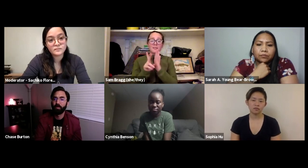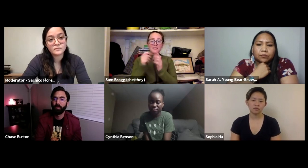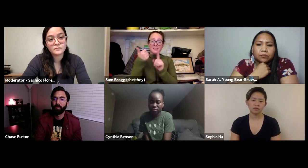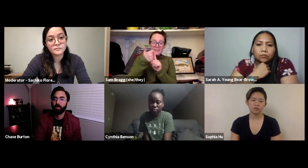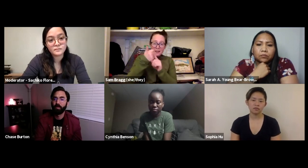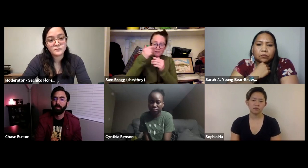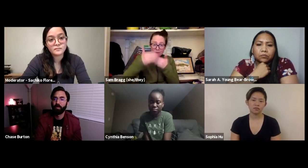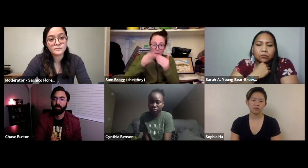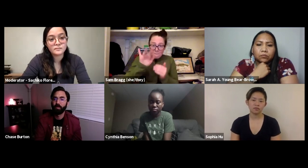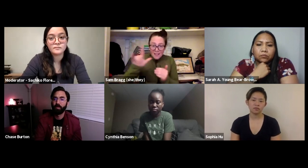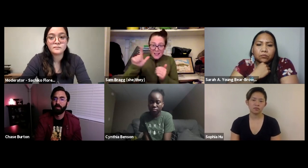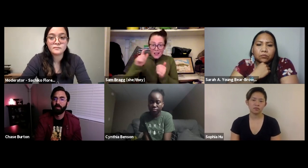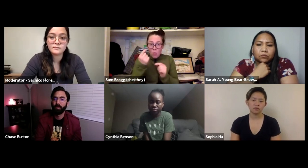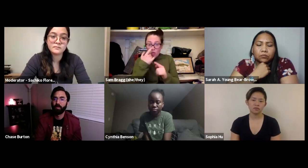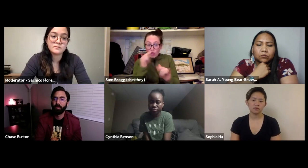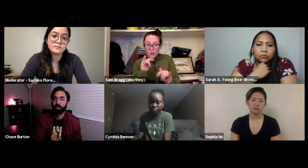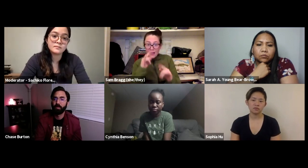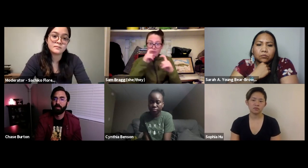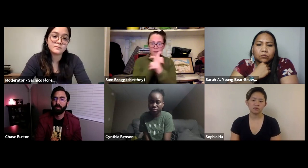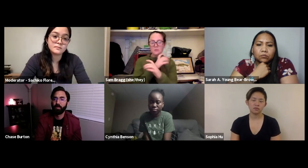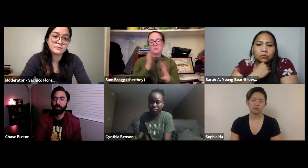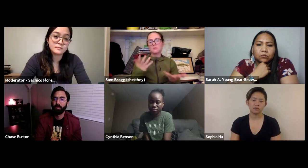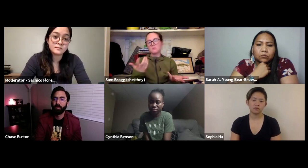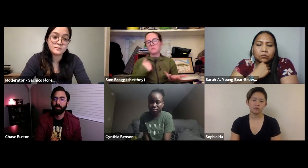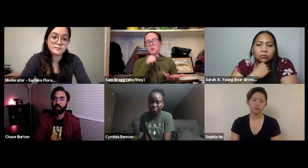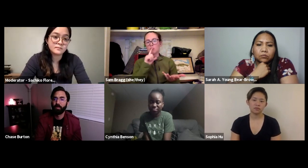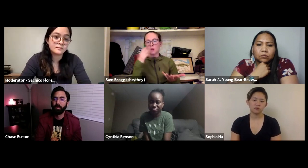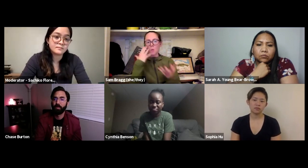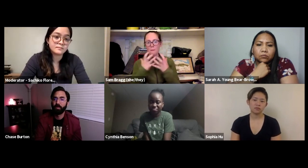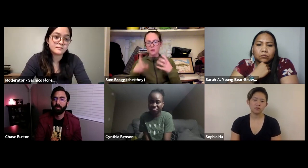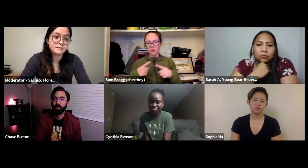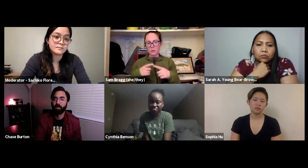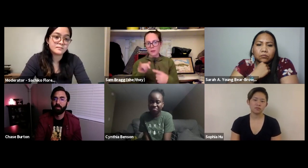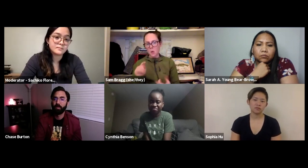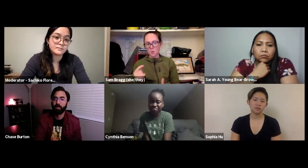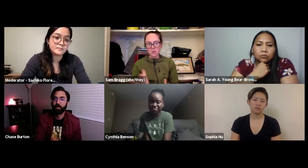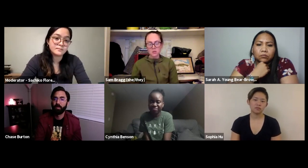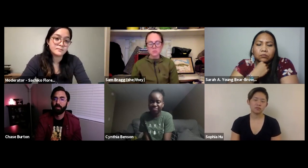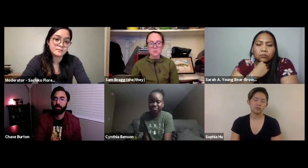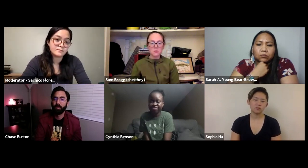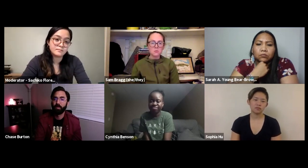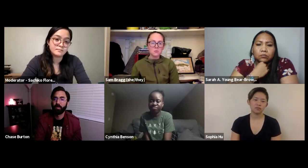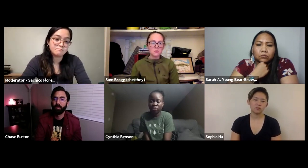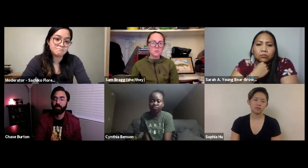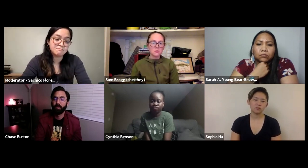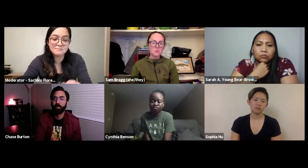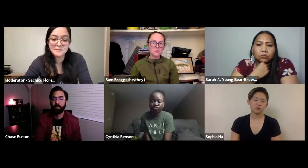for recreation environmental purposes but do I understand the nitty-gritty like all